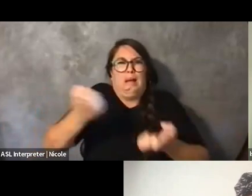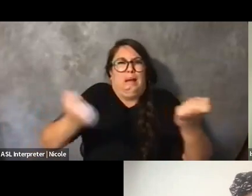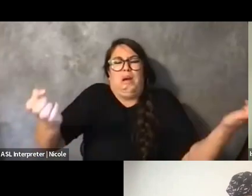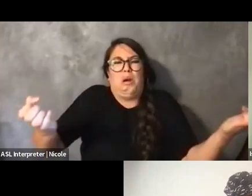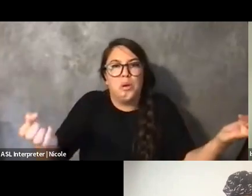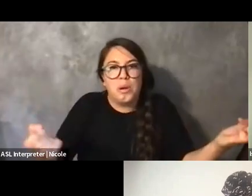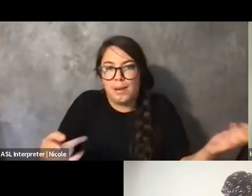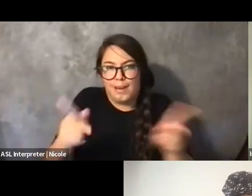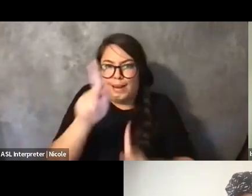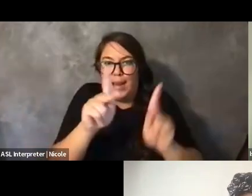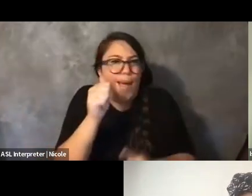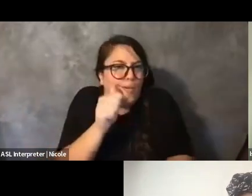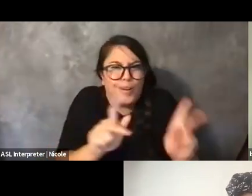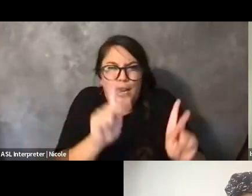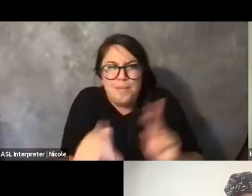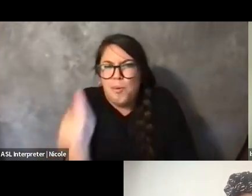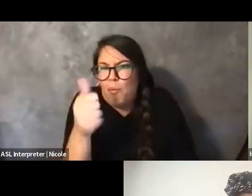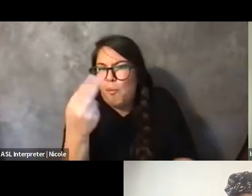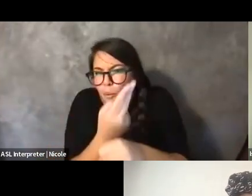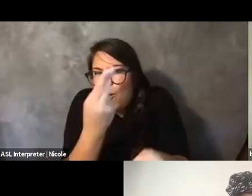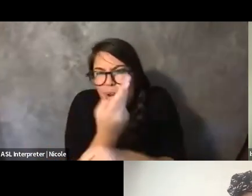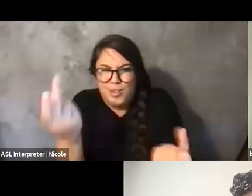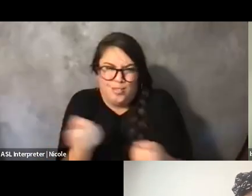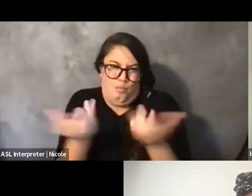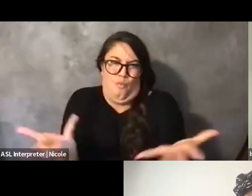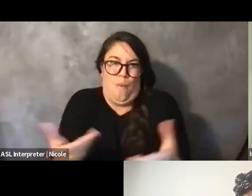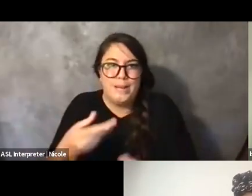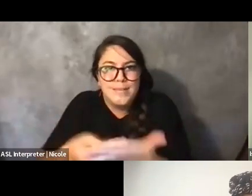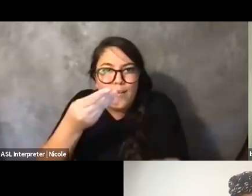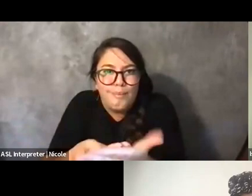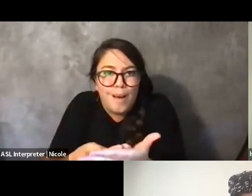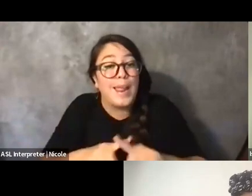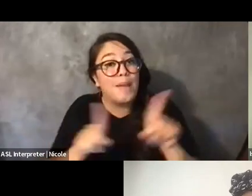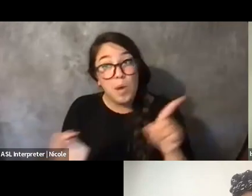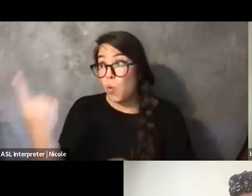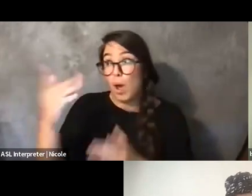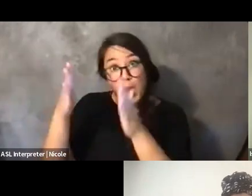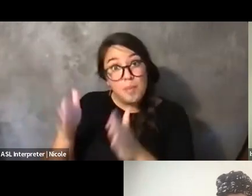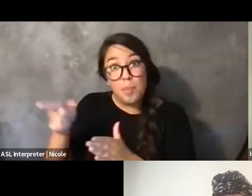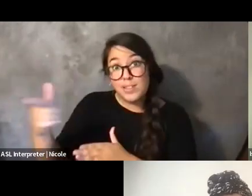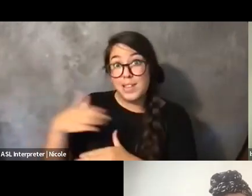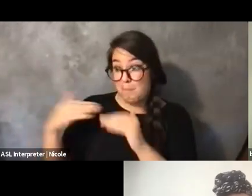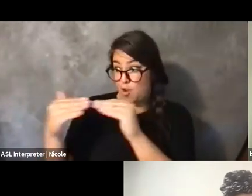But I was watching a social worker go, "You know what I'm going to do? I'm going to buy grocery store gift cards." And she just went like nuts.